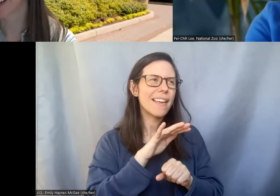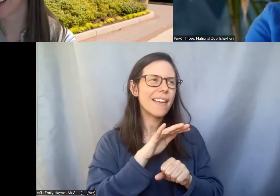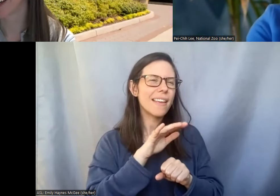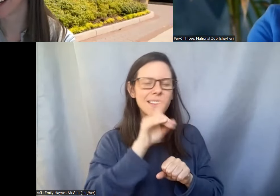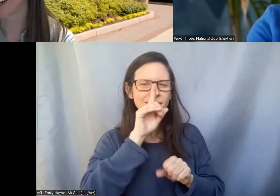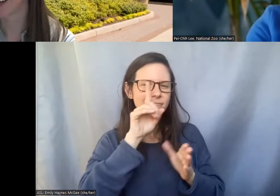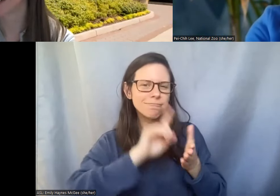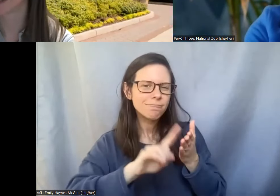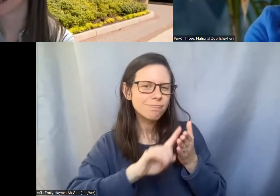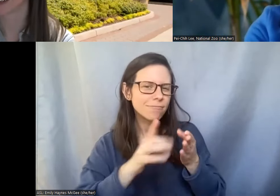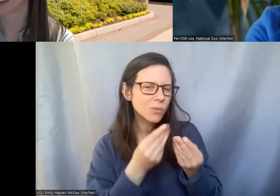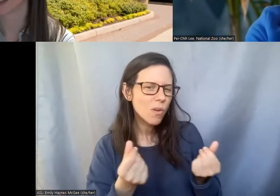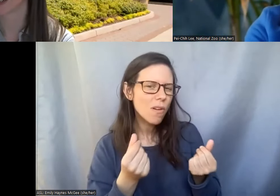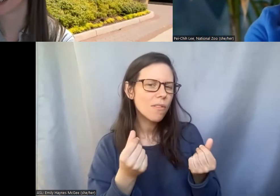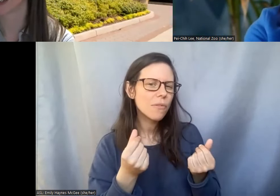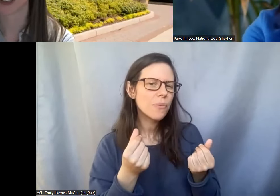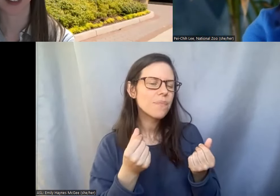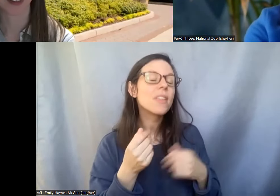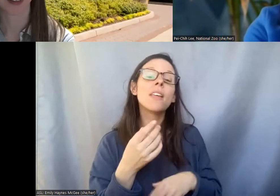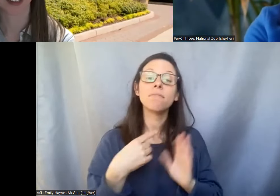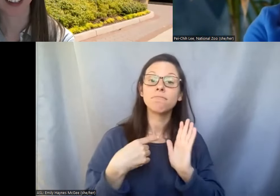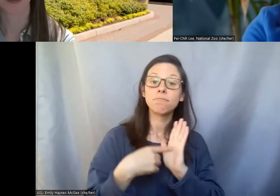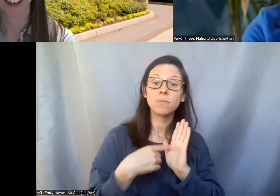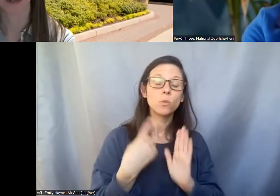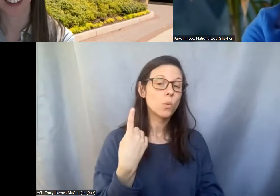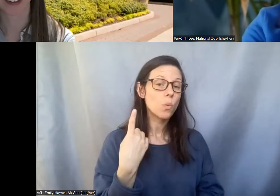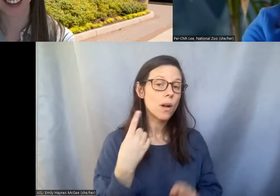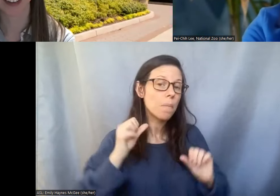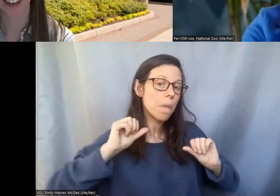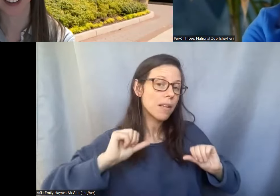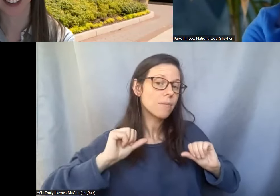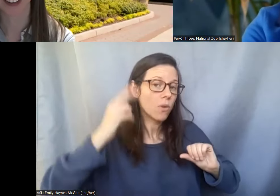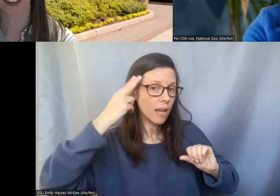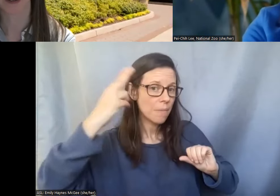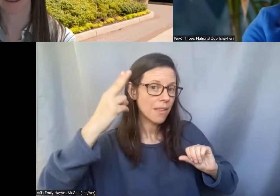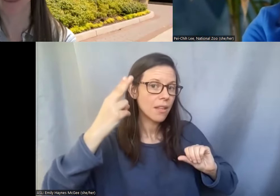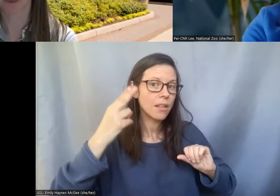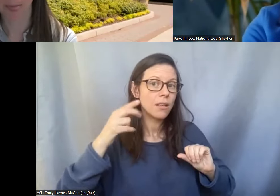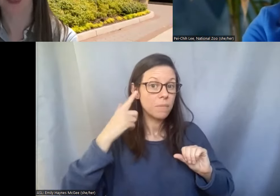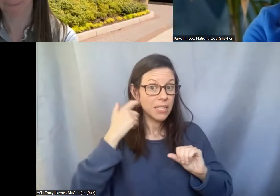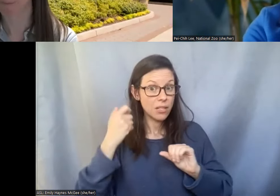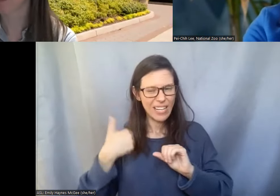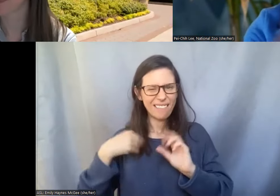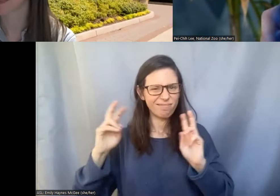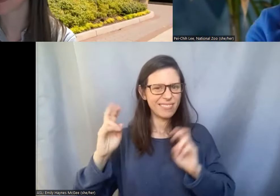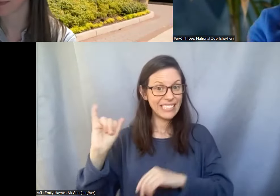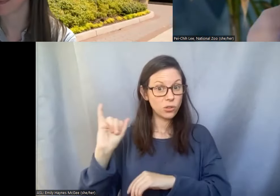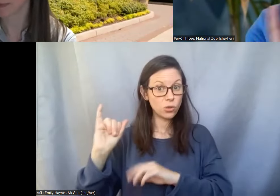one of the thought is that since we are creating this uh insurance population in case of you know